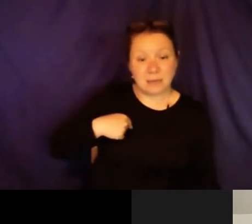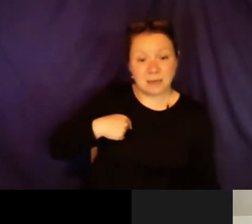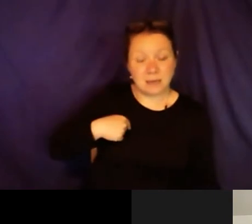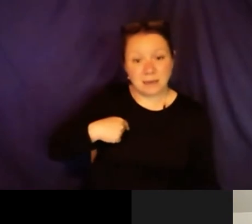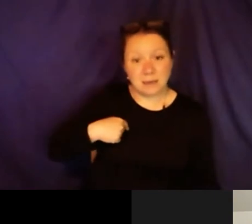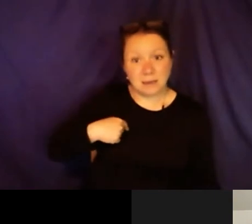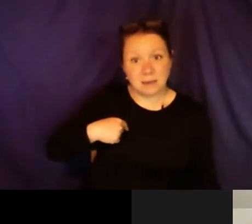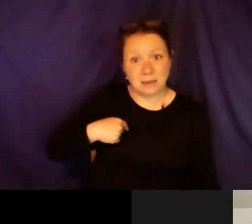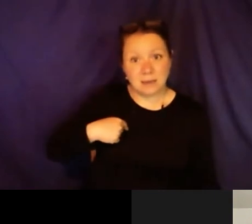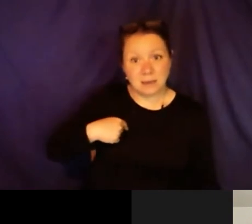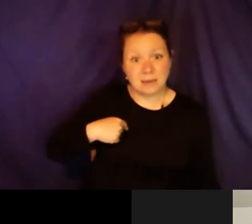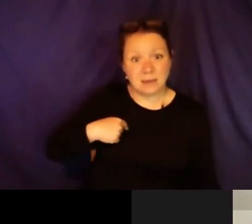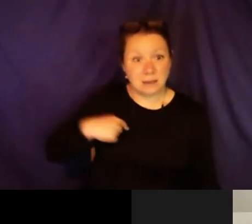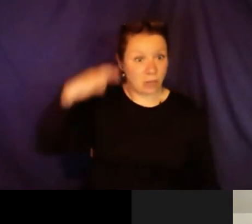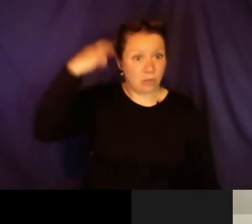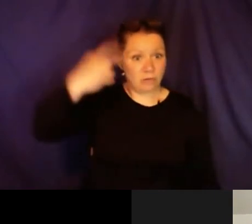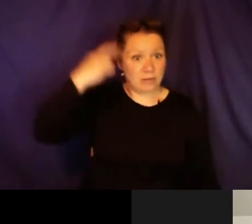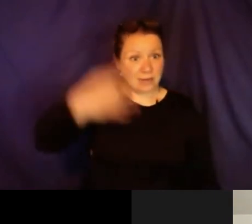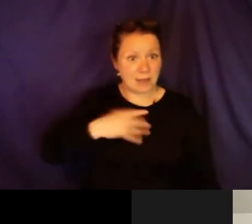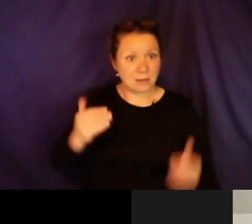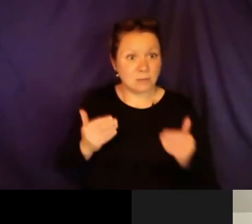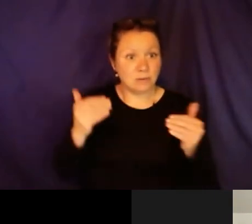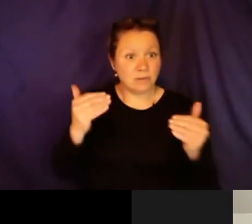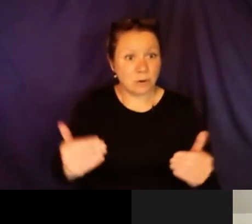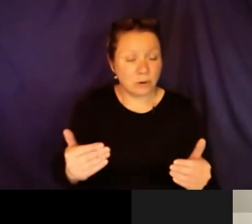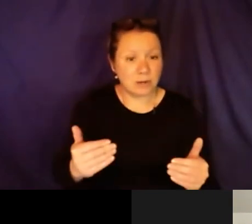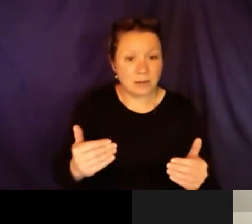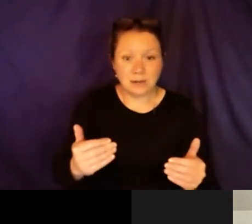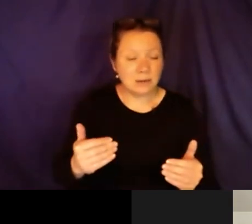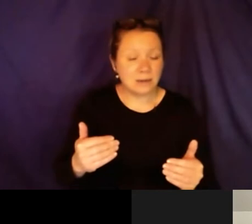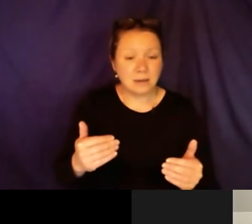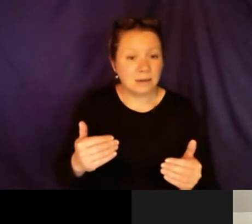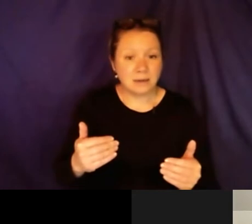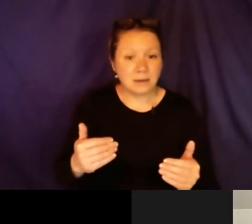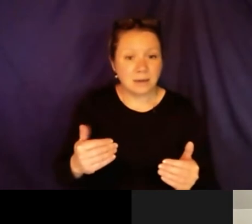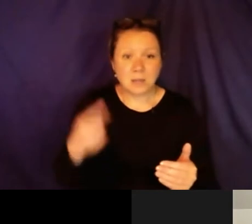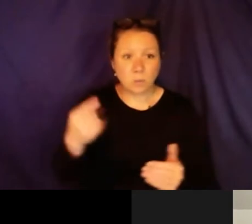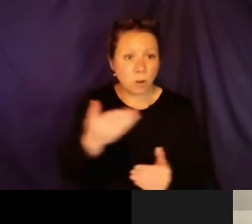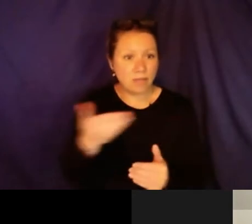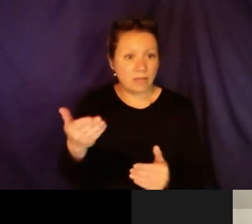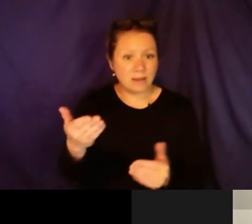I see it very clearly. And for me, for the main reason that I like